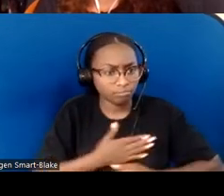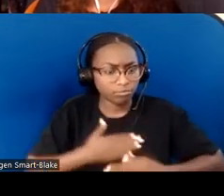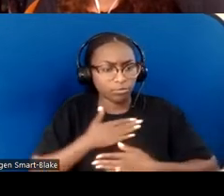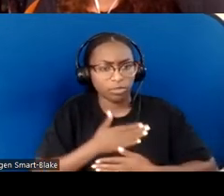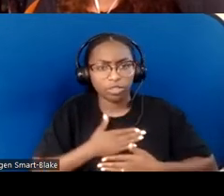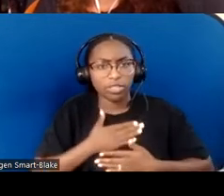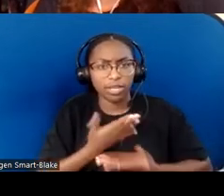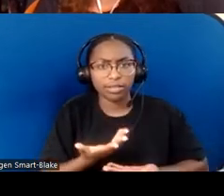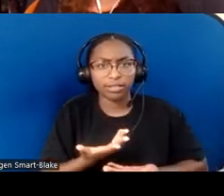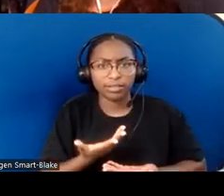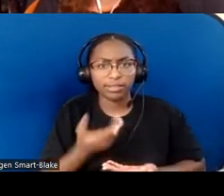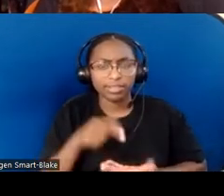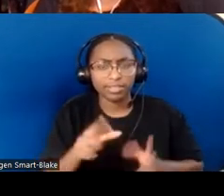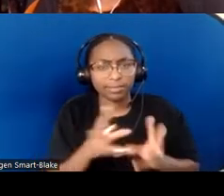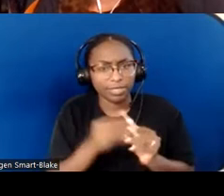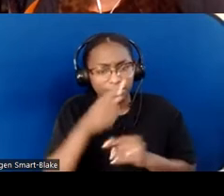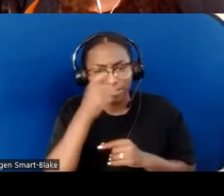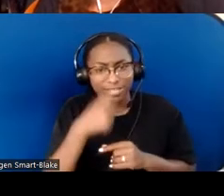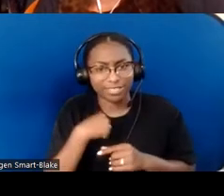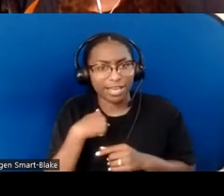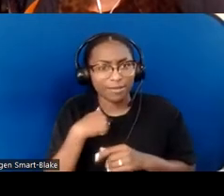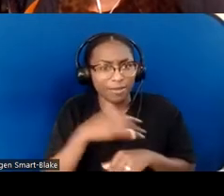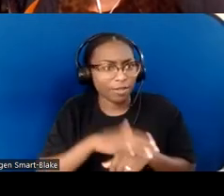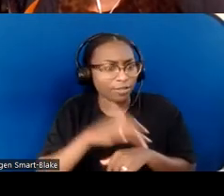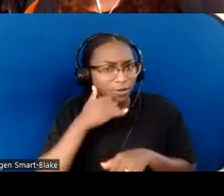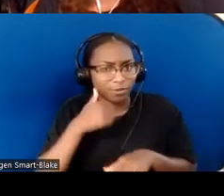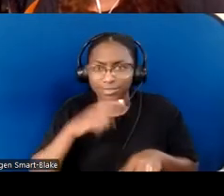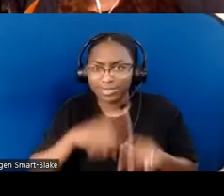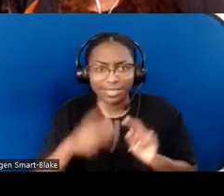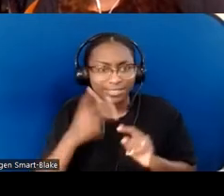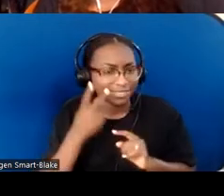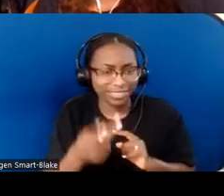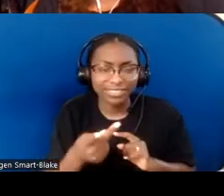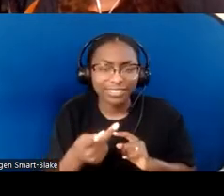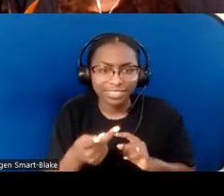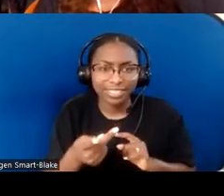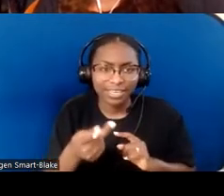because of giving the description. So assume somebody is on the phone; that will take care of the needs of somebody